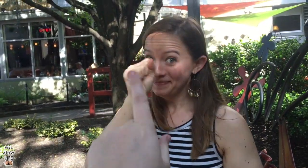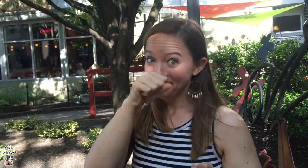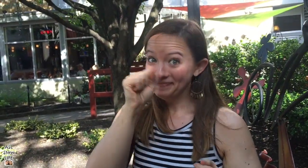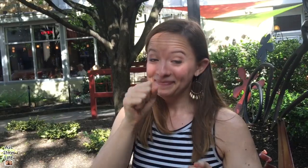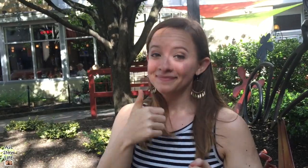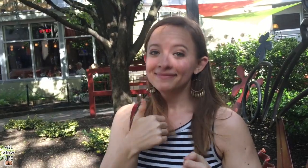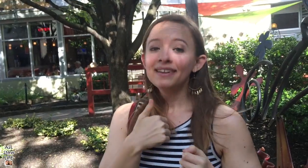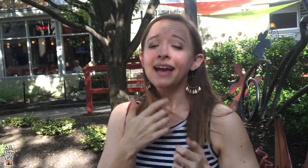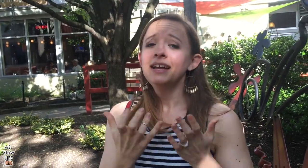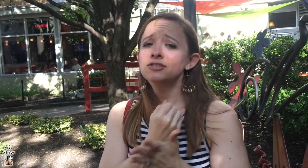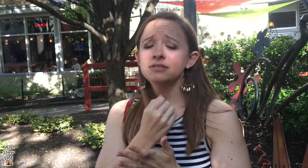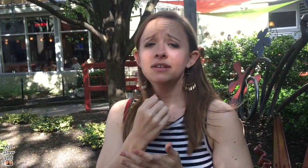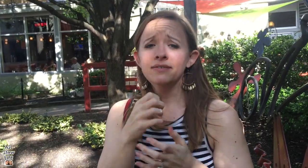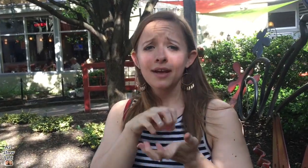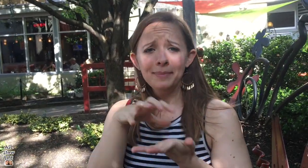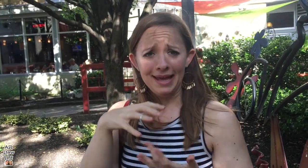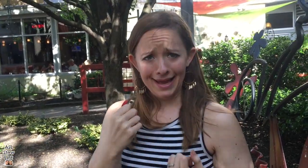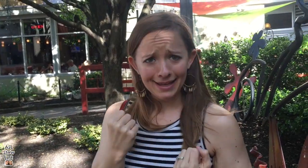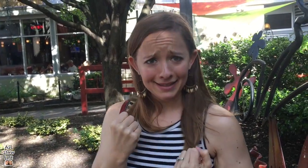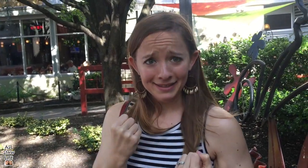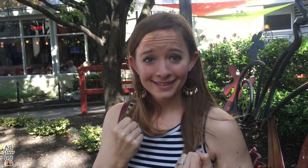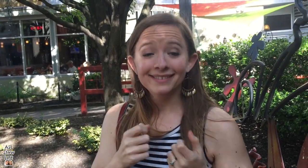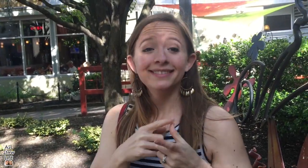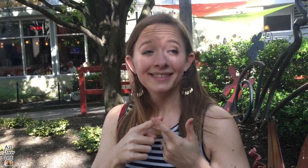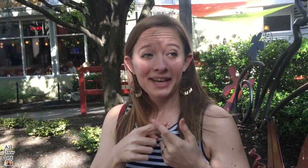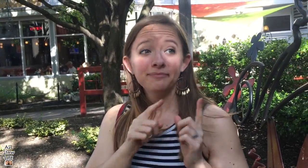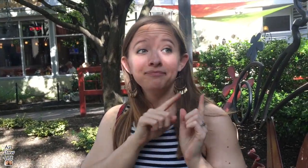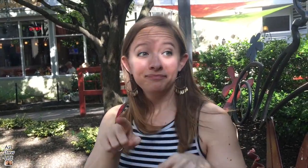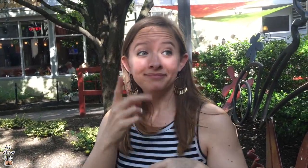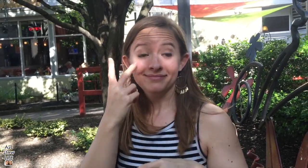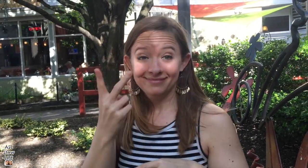[Jill] Yes I deserve a cupcake!